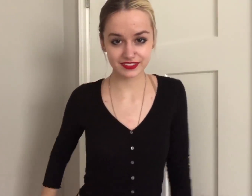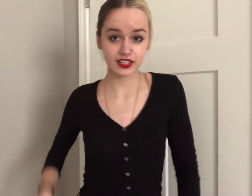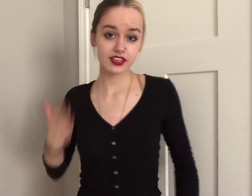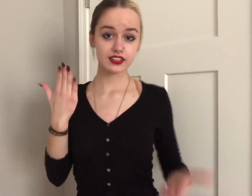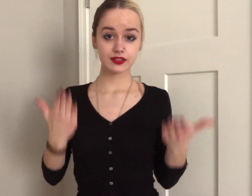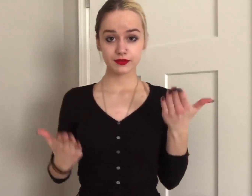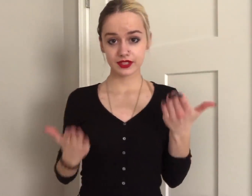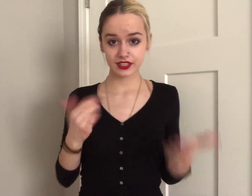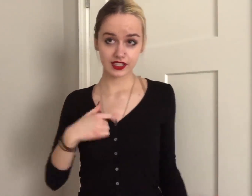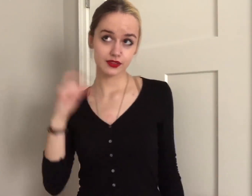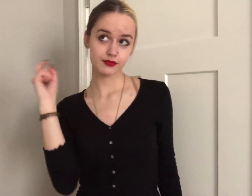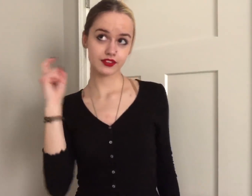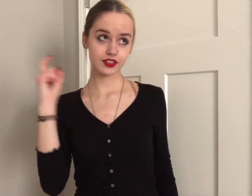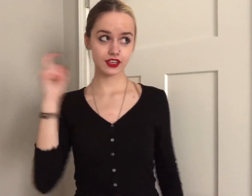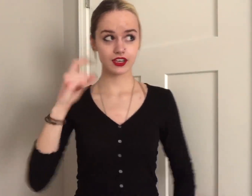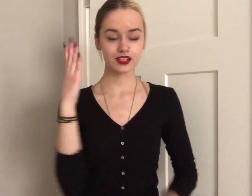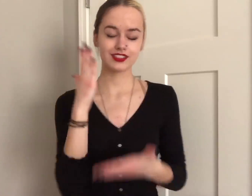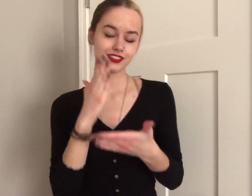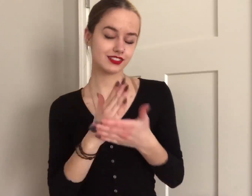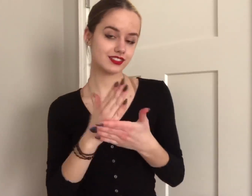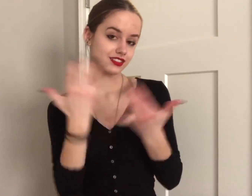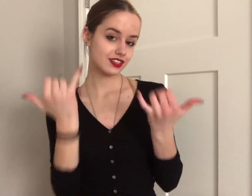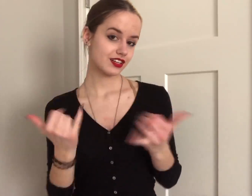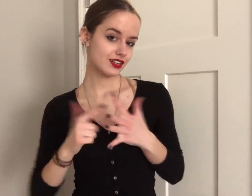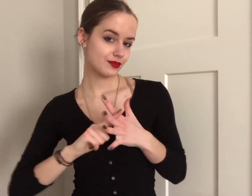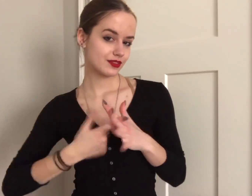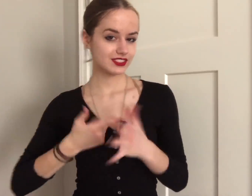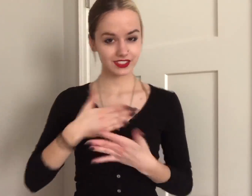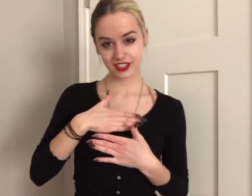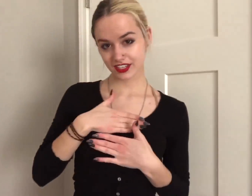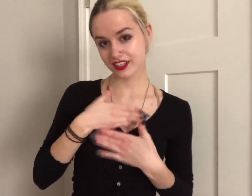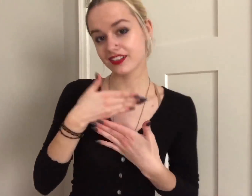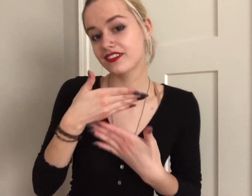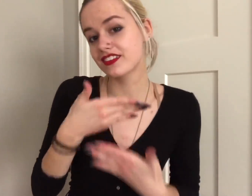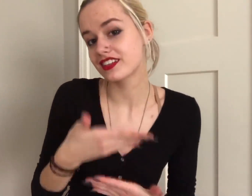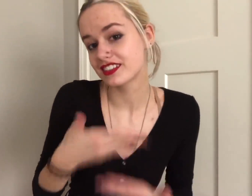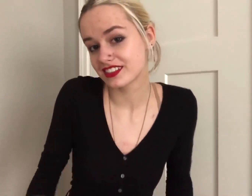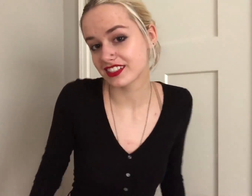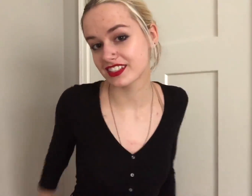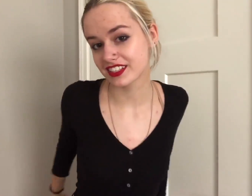and maybe i should stop and start confessing